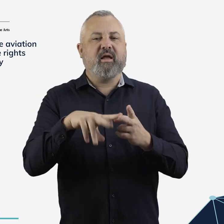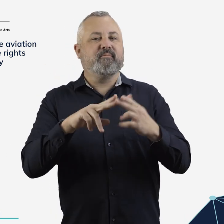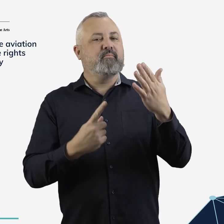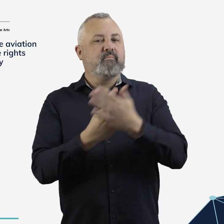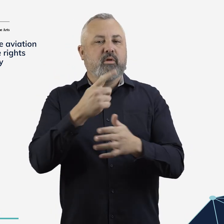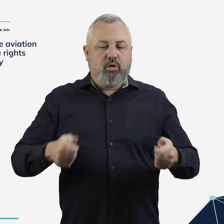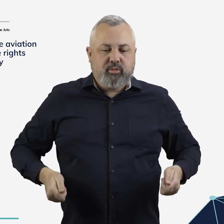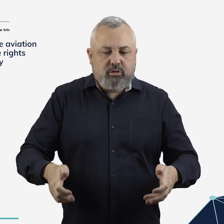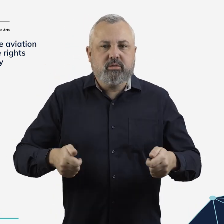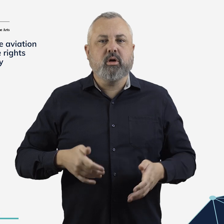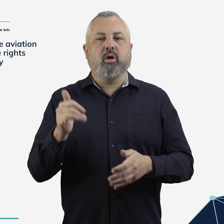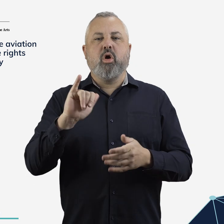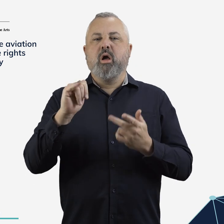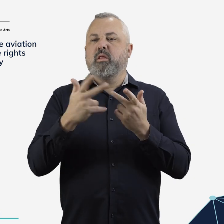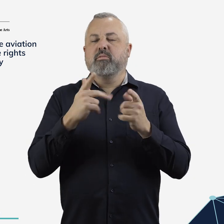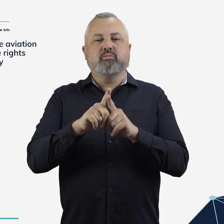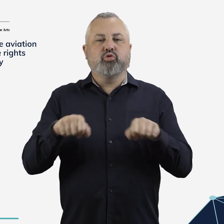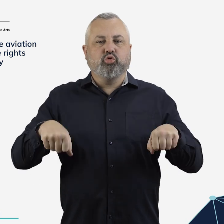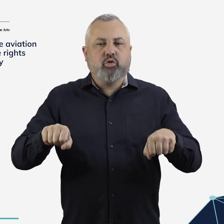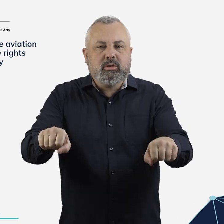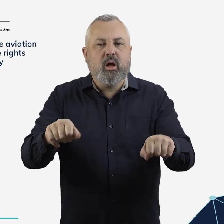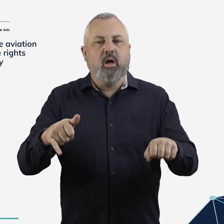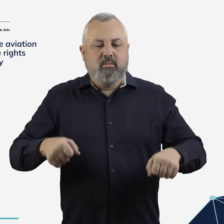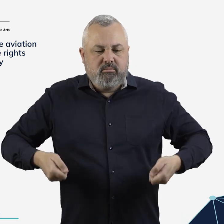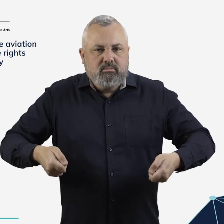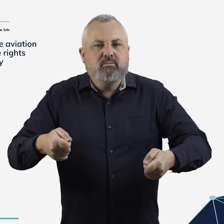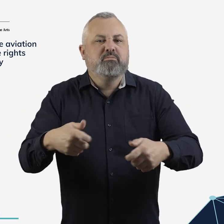increase the maximum compensation entitlement for passengers whose wheelchairs or